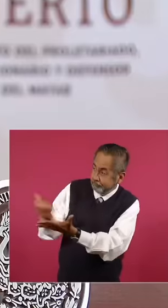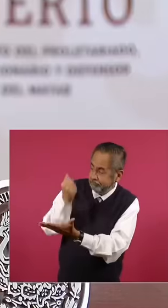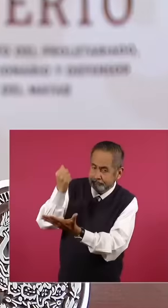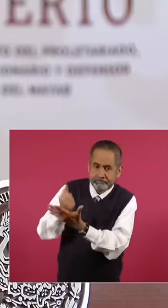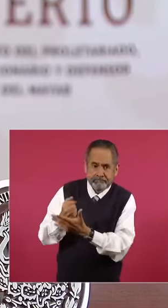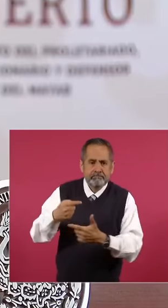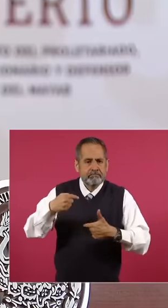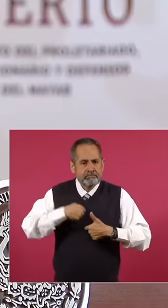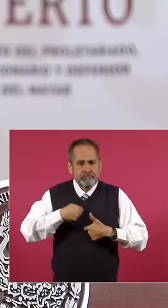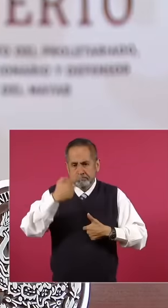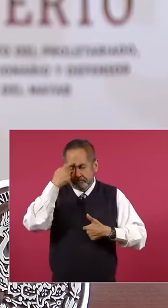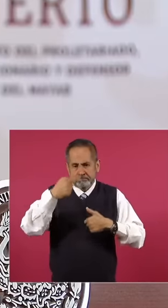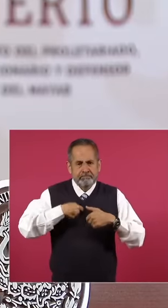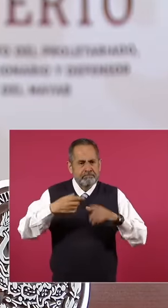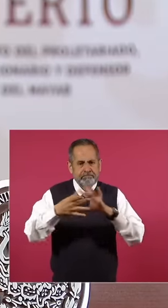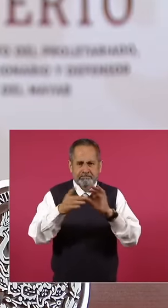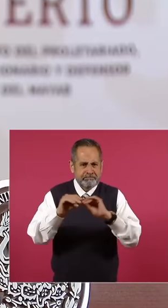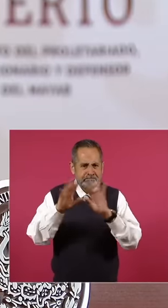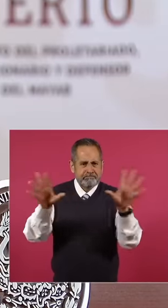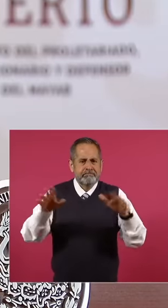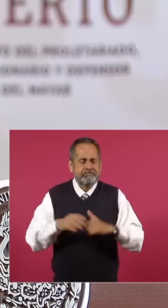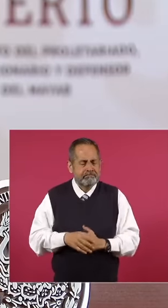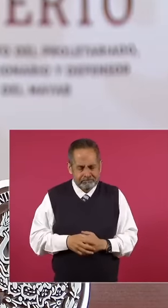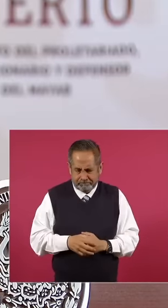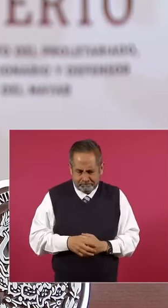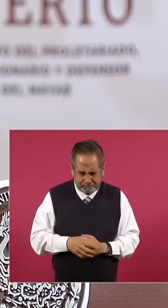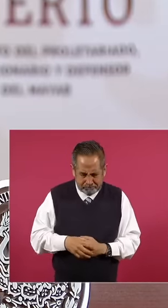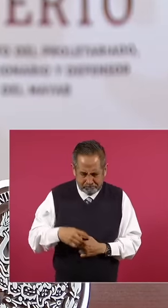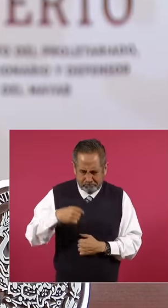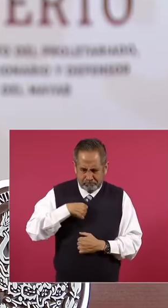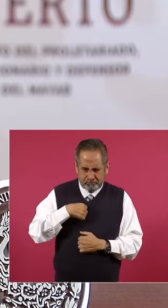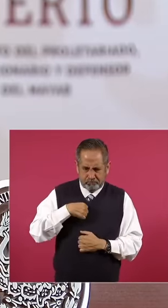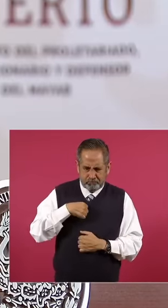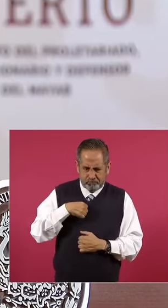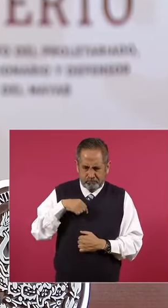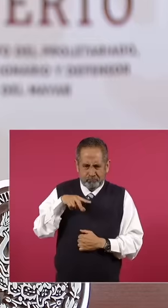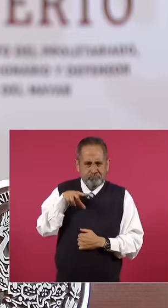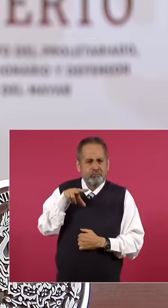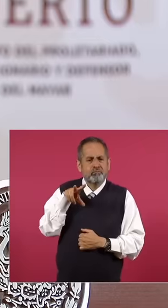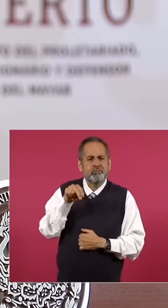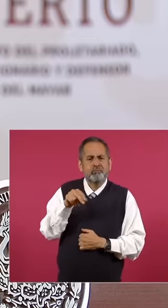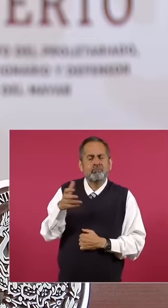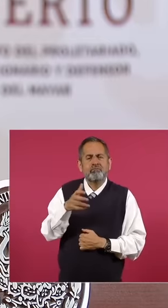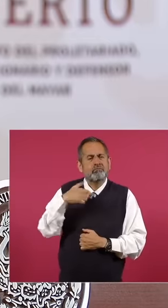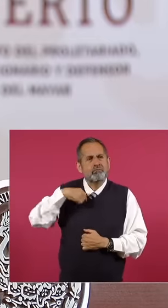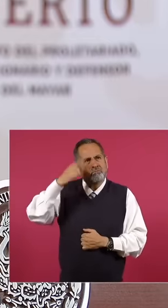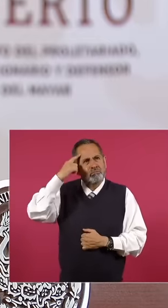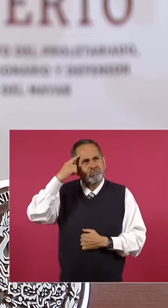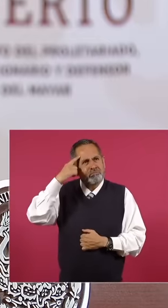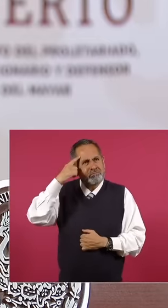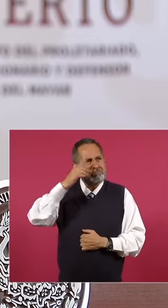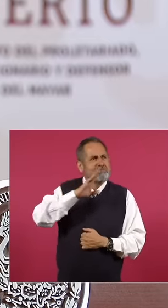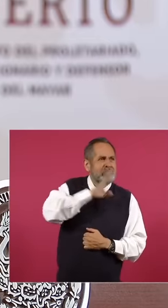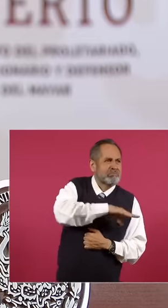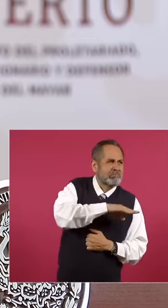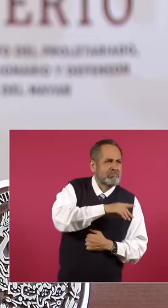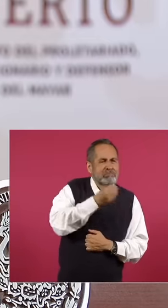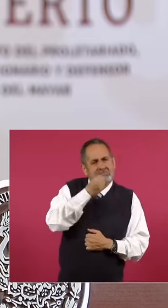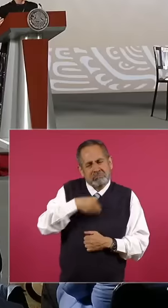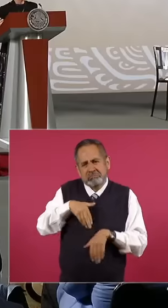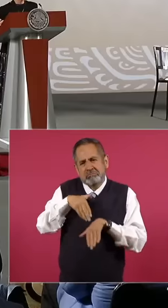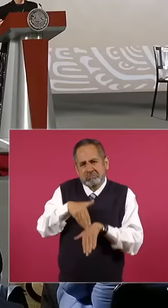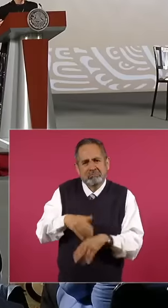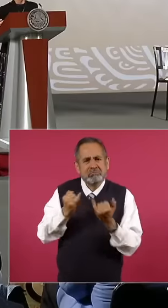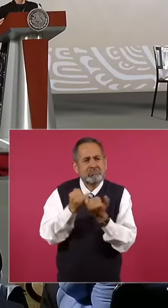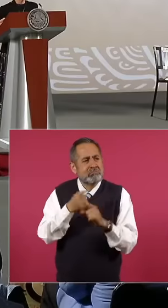very clear about not doing what I did not consider to be correct from those who had preceded me